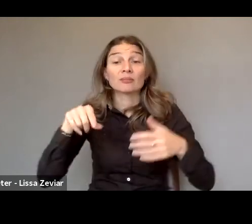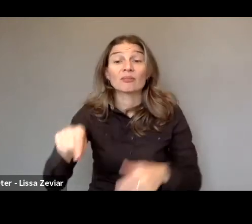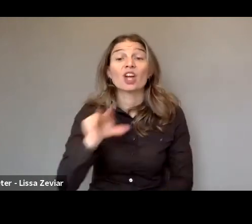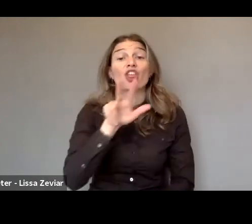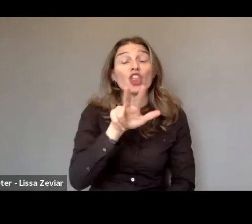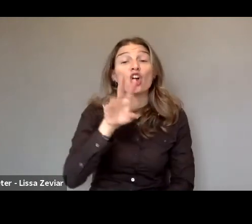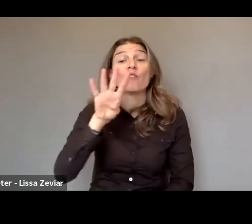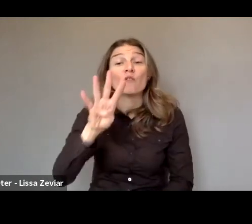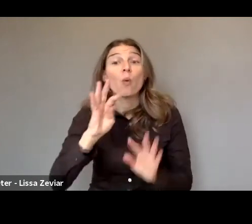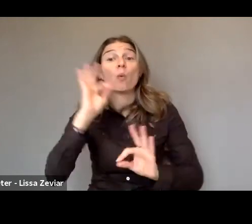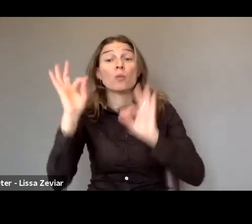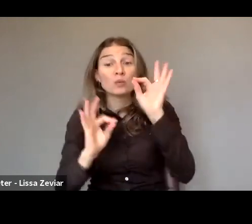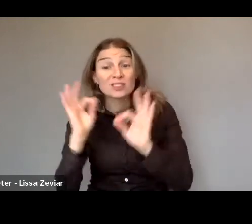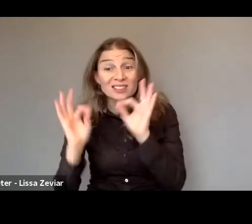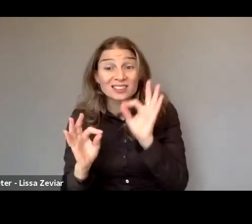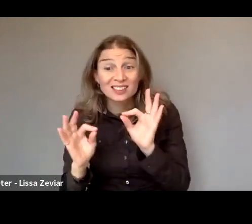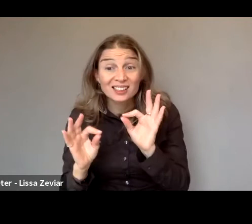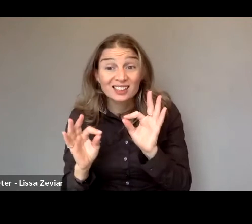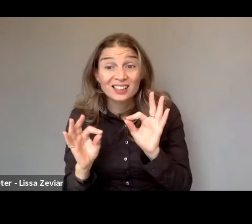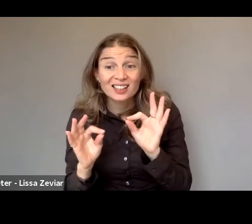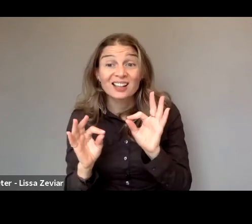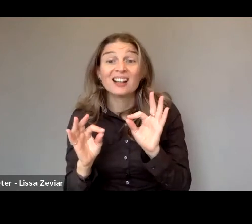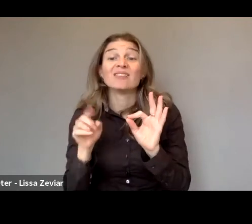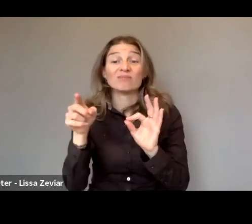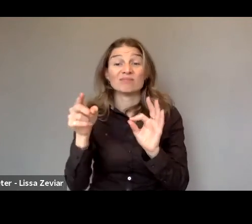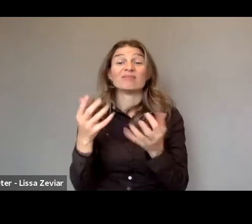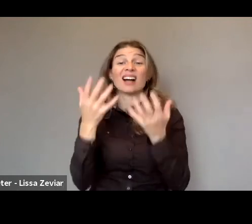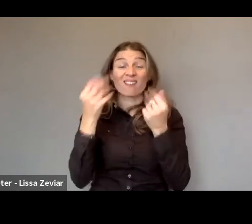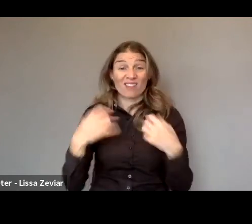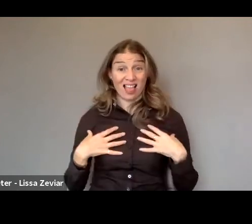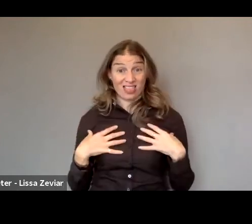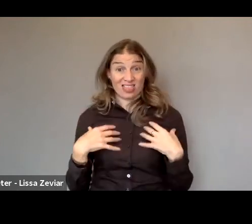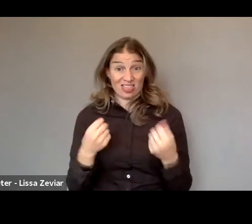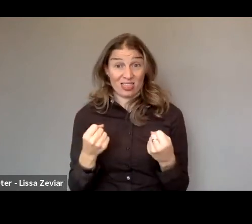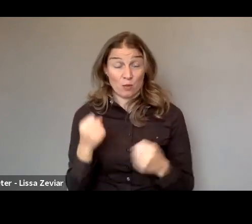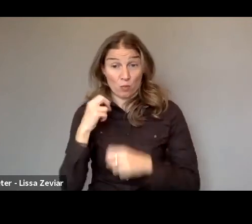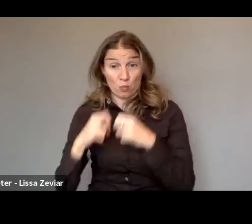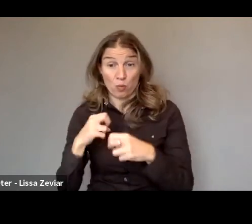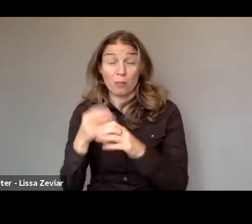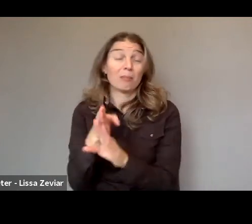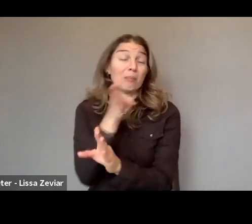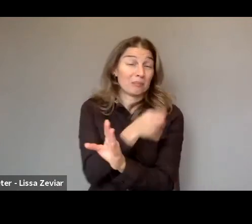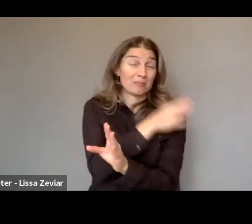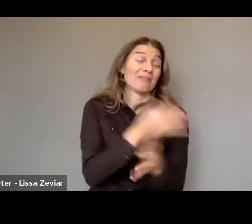or disability have experienced physical or sexual violence by a partner in their lifetime.